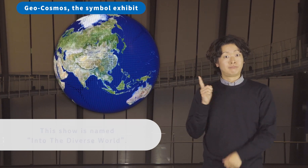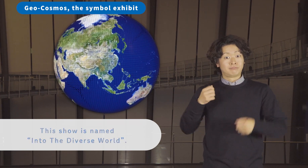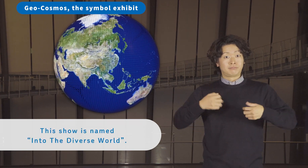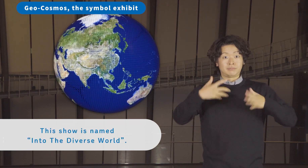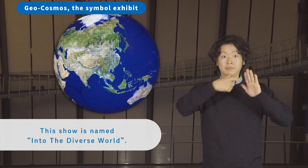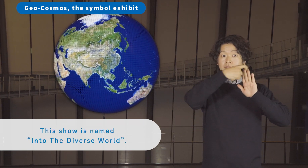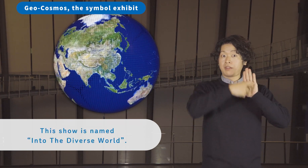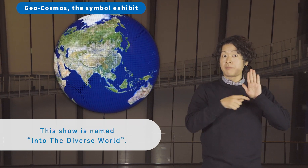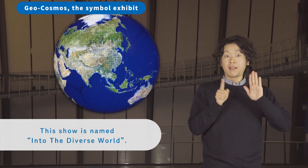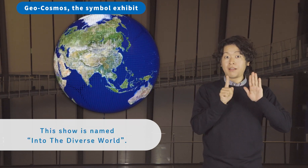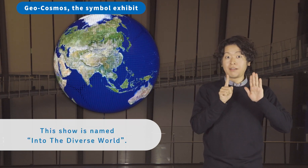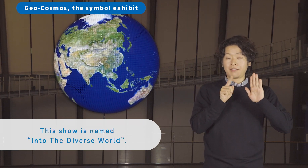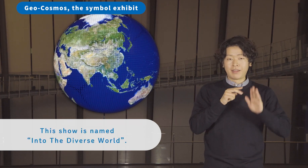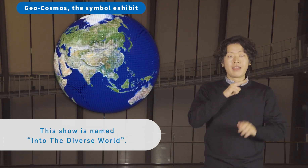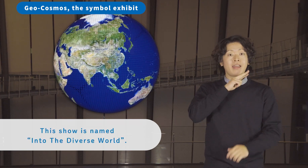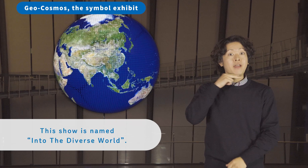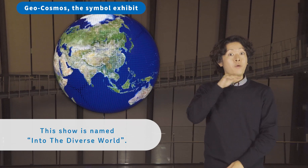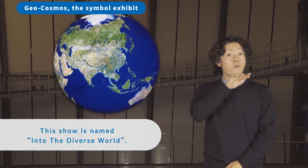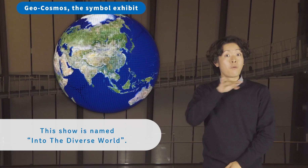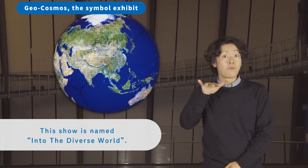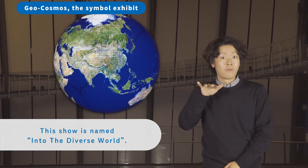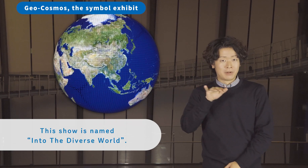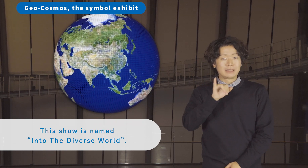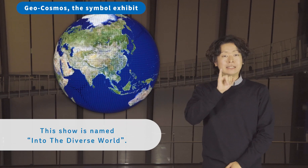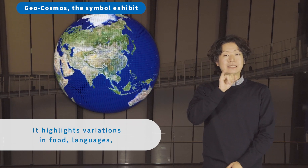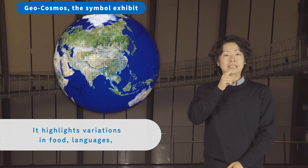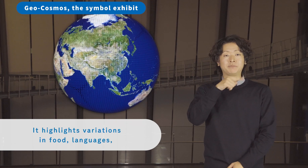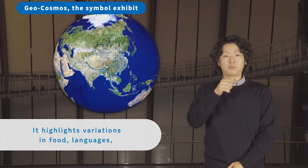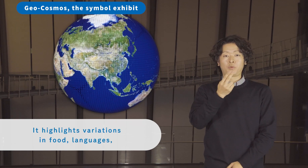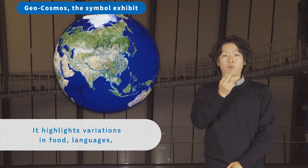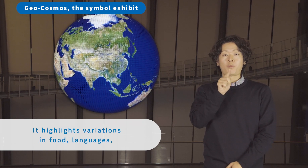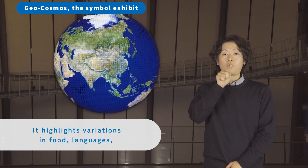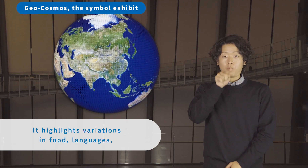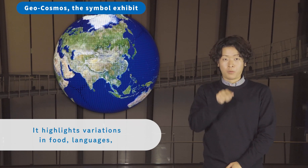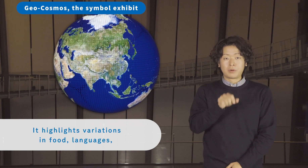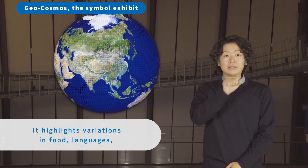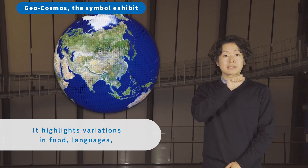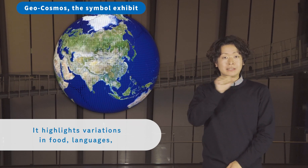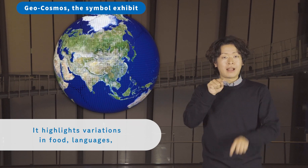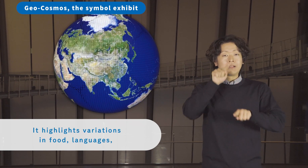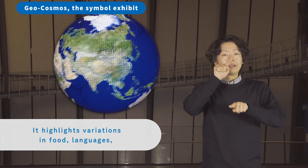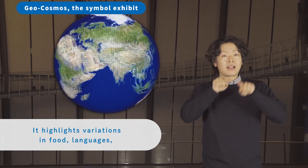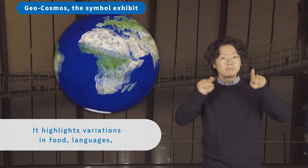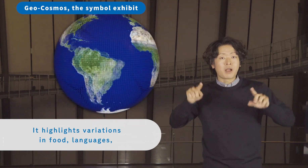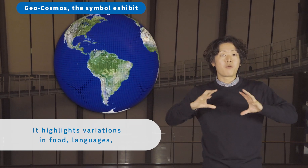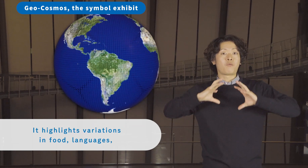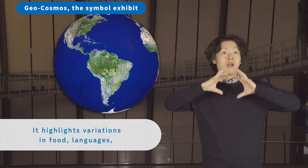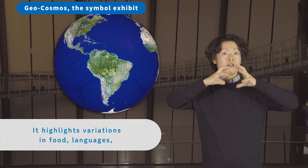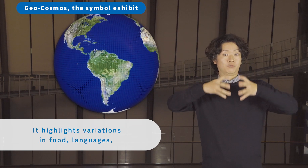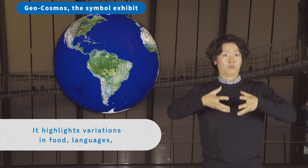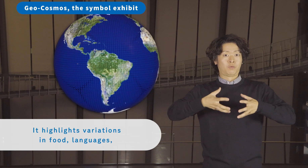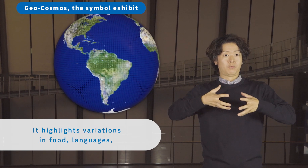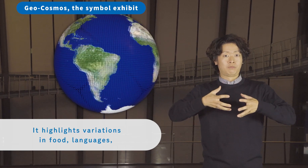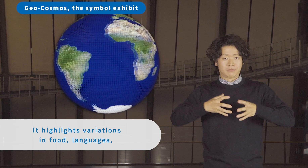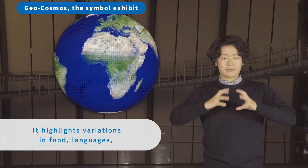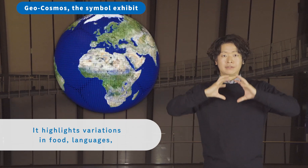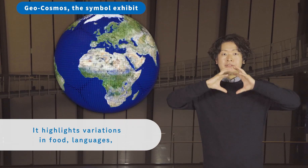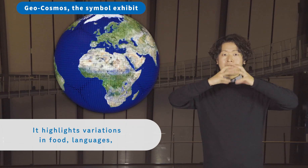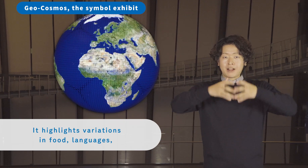This show is named “Into The Diverse World”. It highlights variations in food, languages,